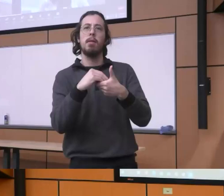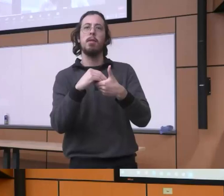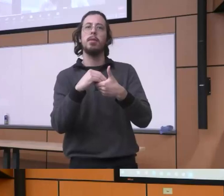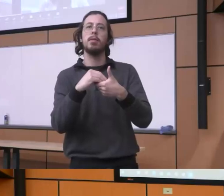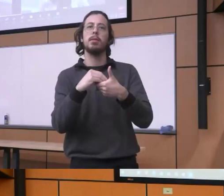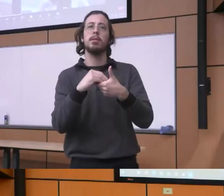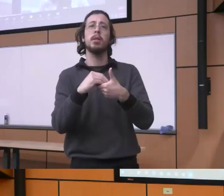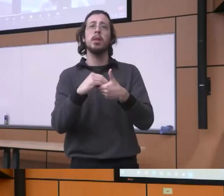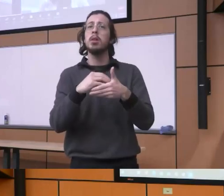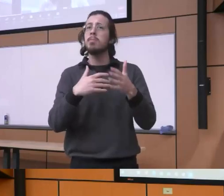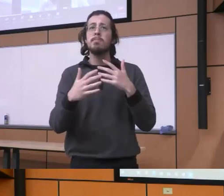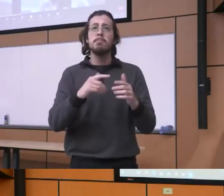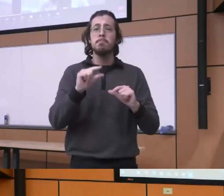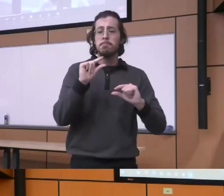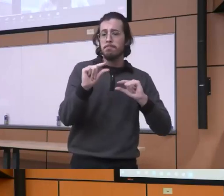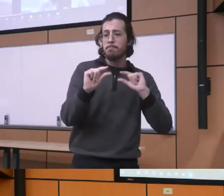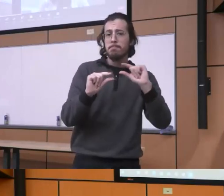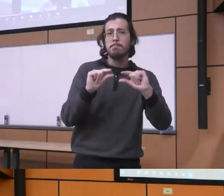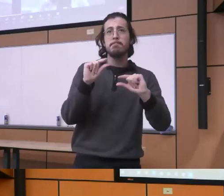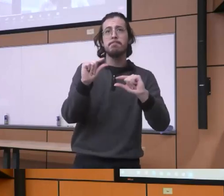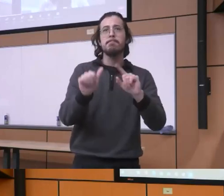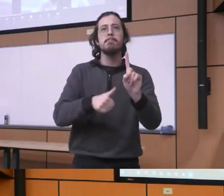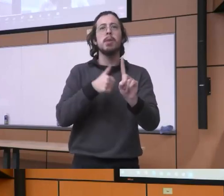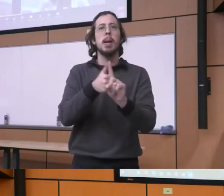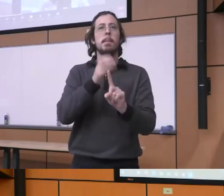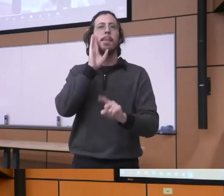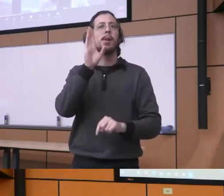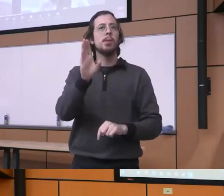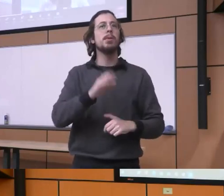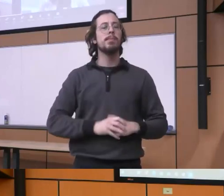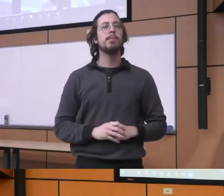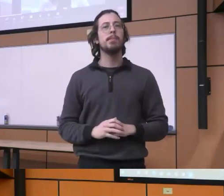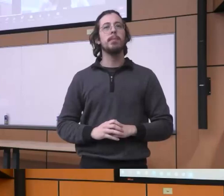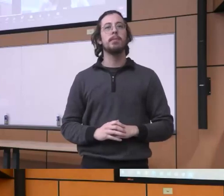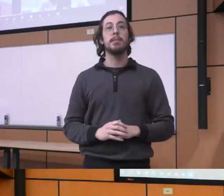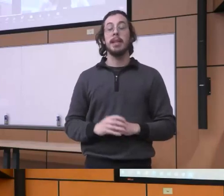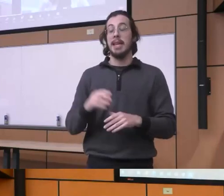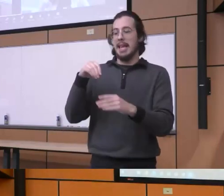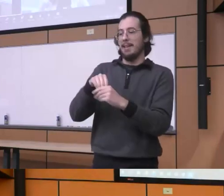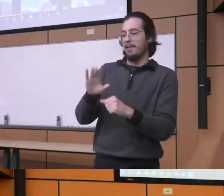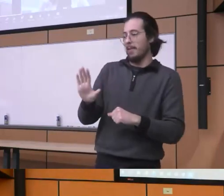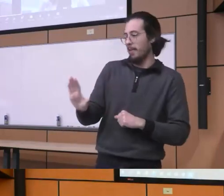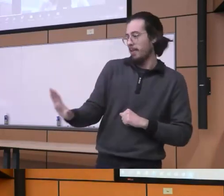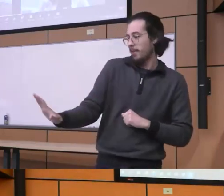small things that they can do that can make a huge change within their own even their own Community